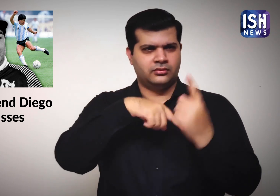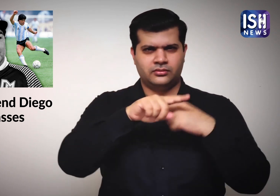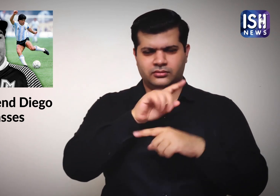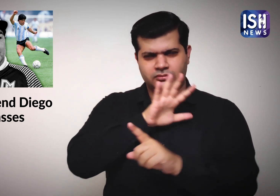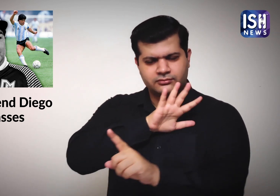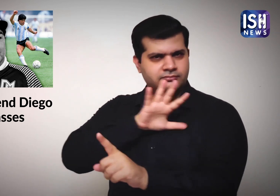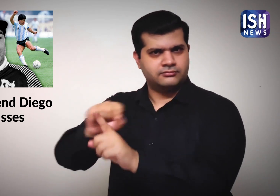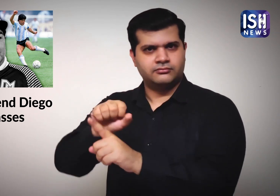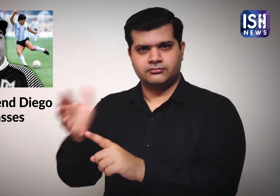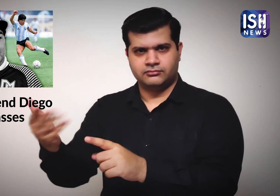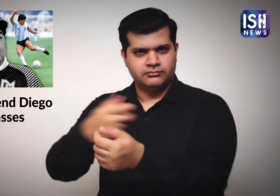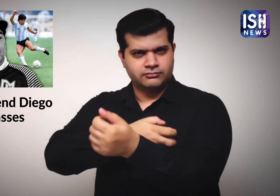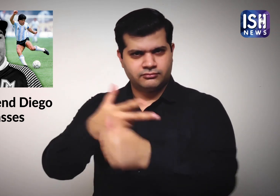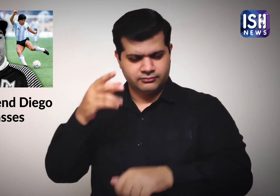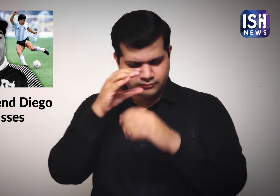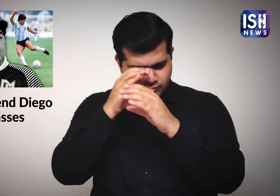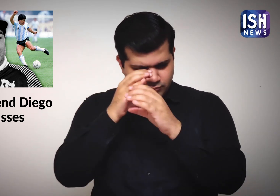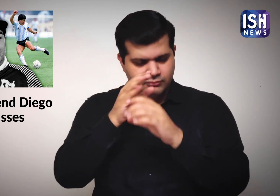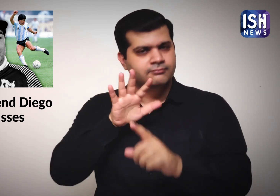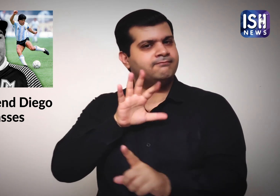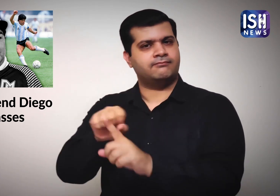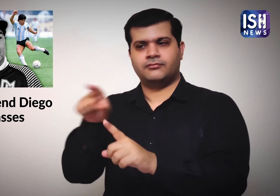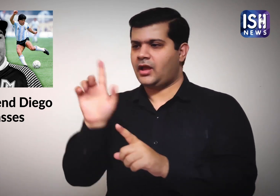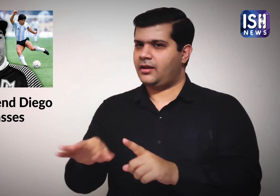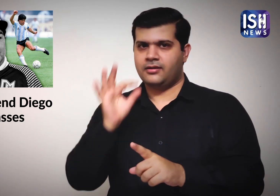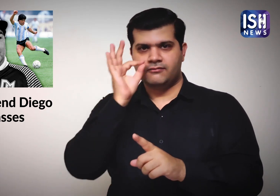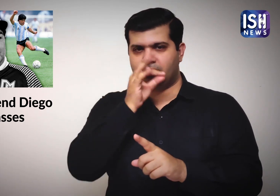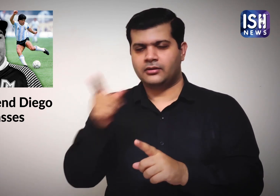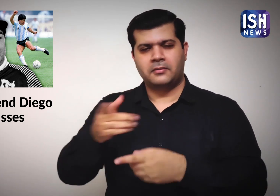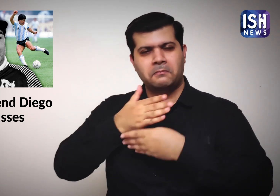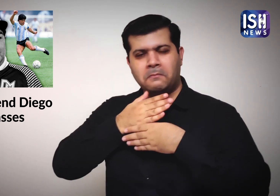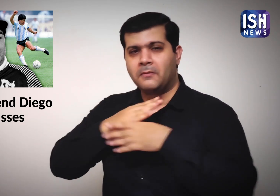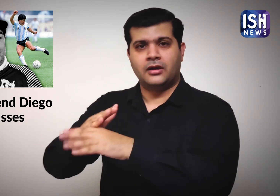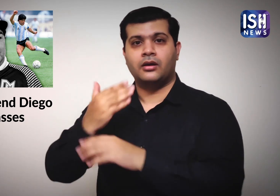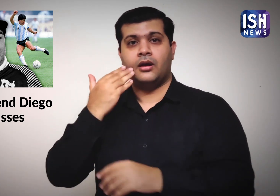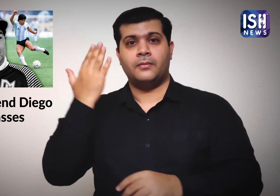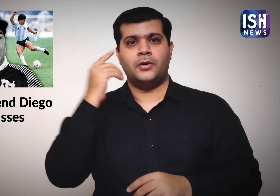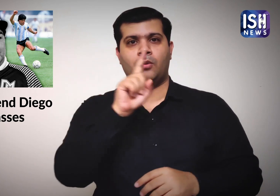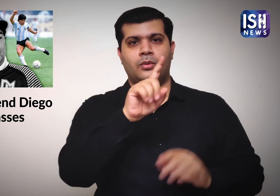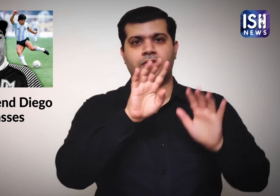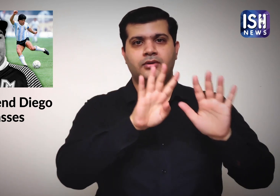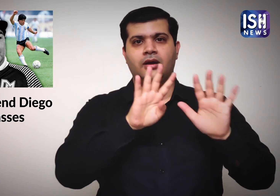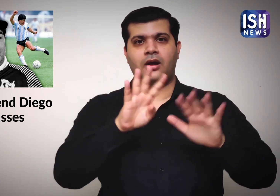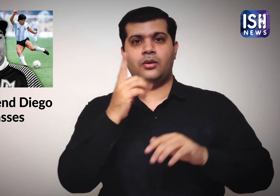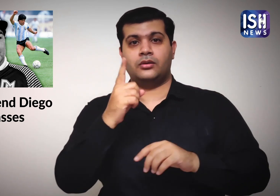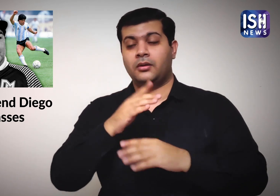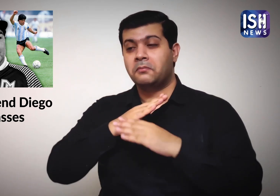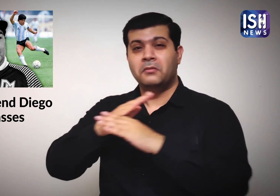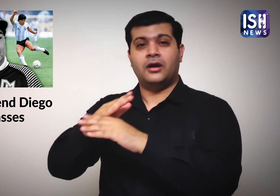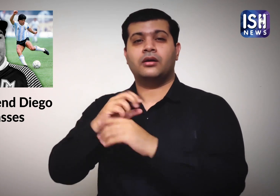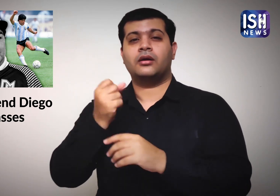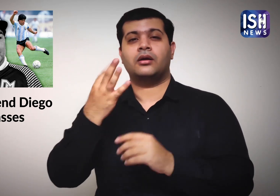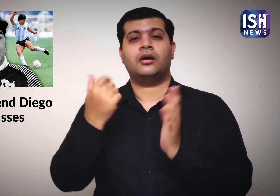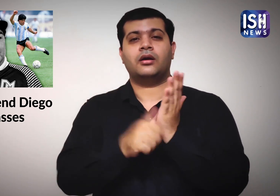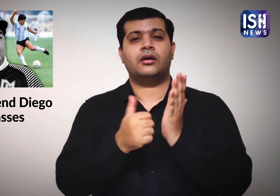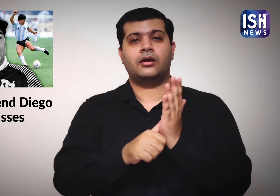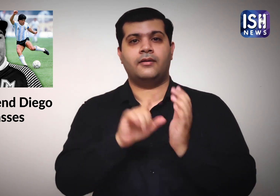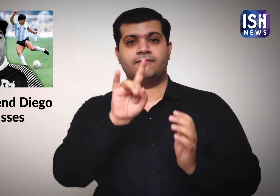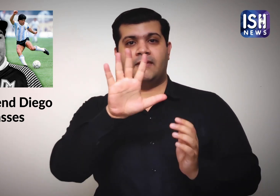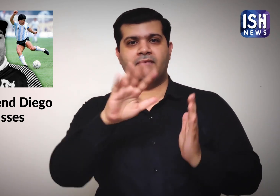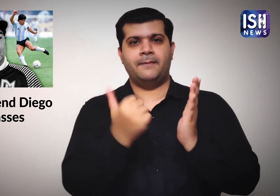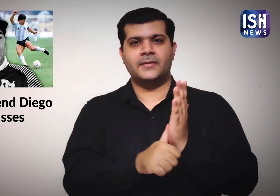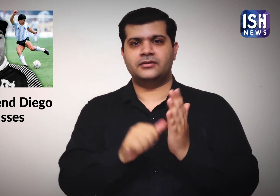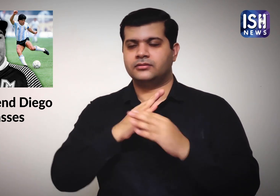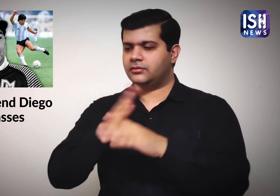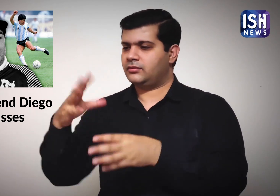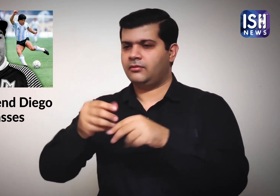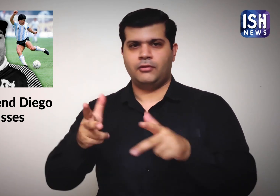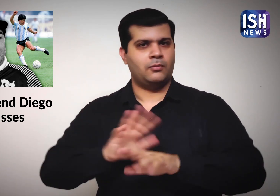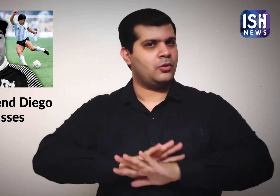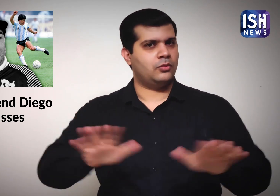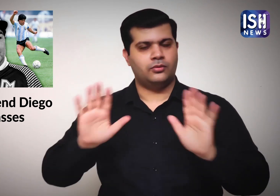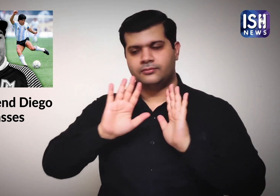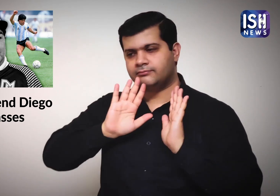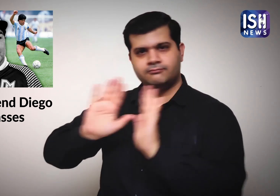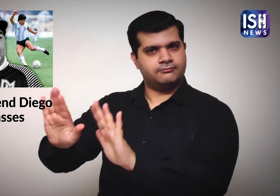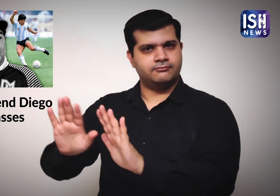and was banned for 15 months after testing positive for the drug in 1991.